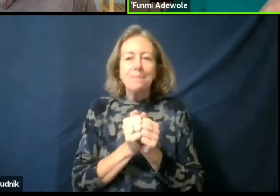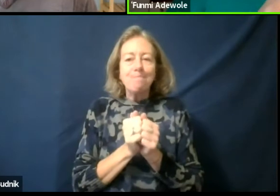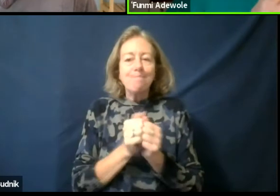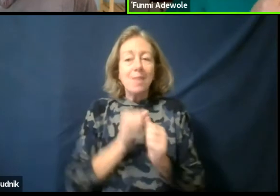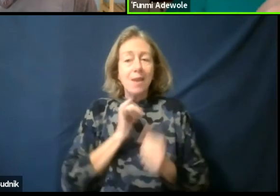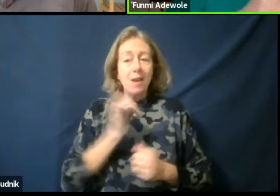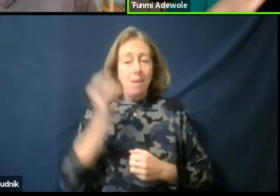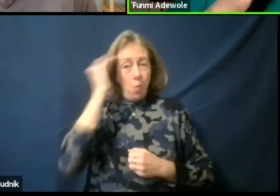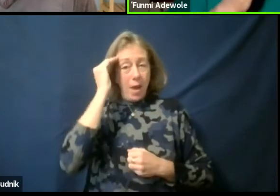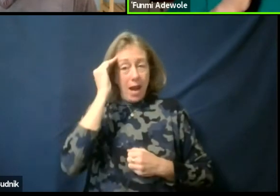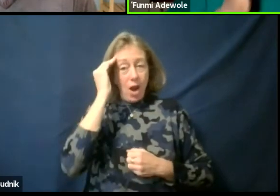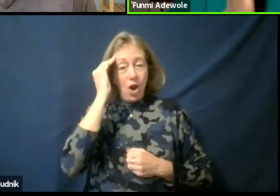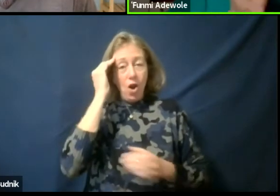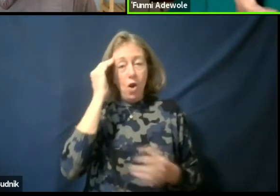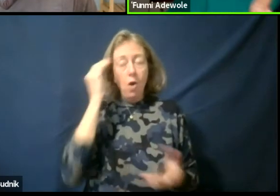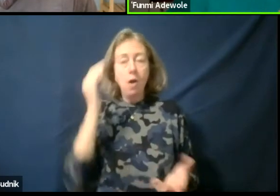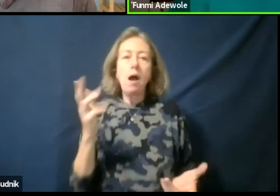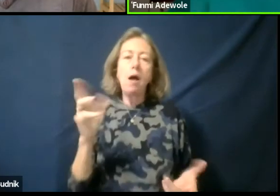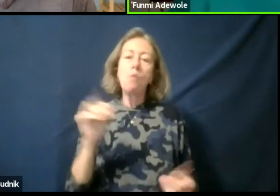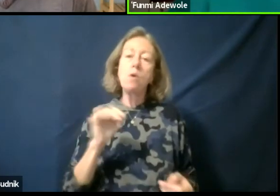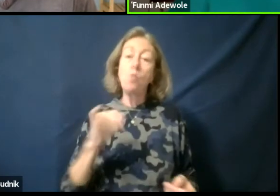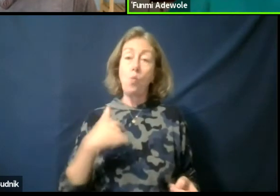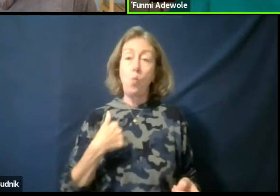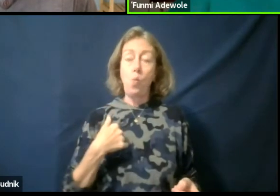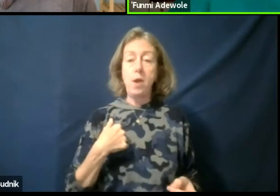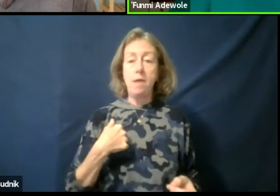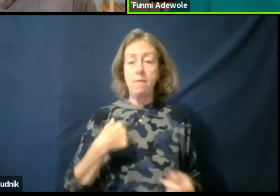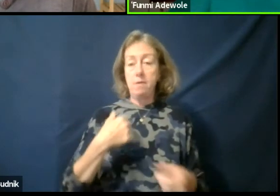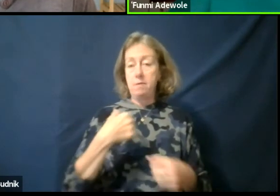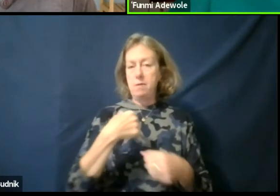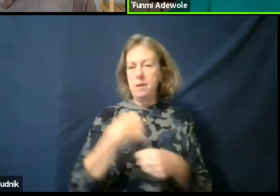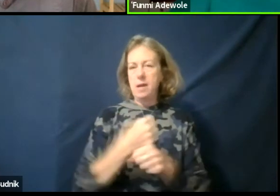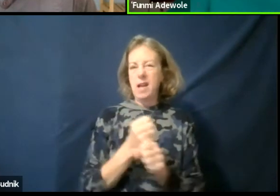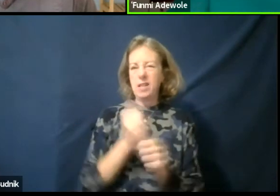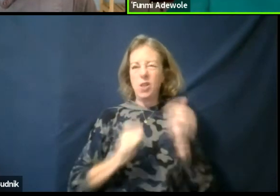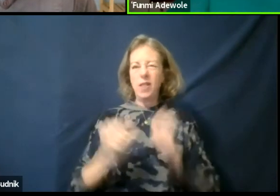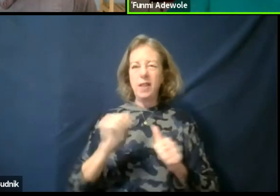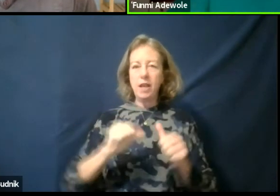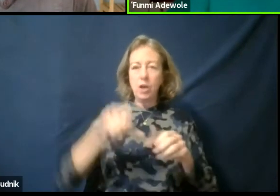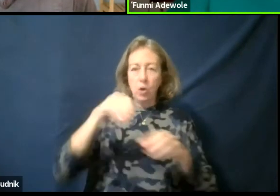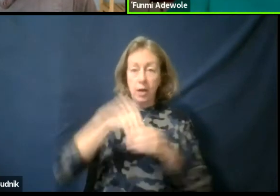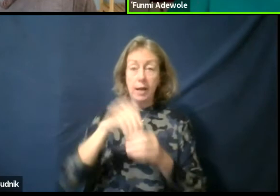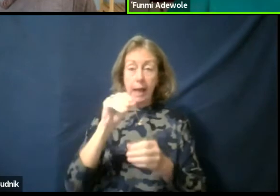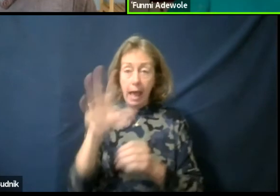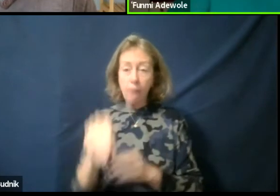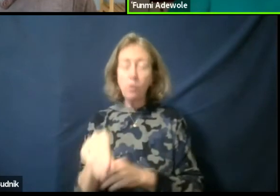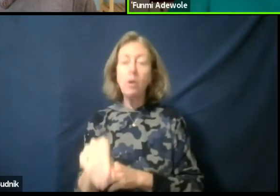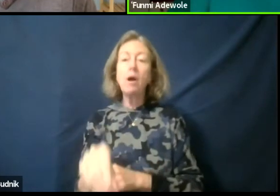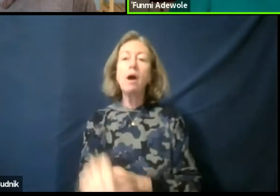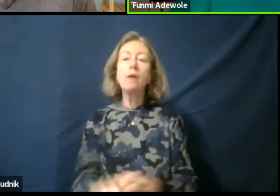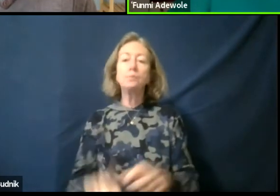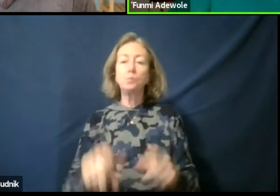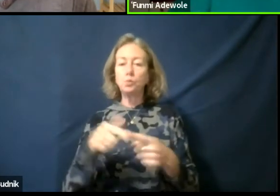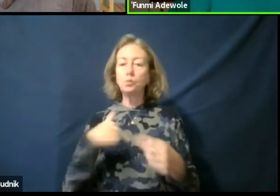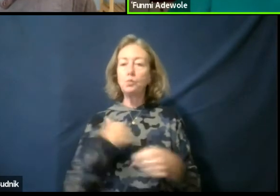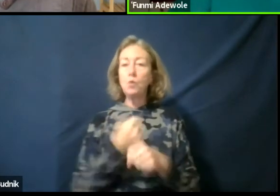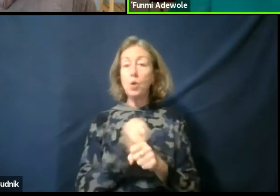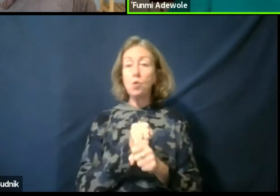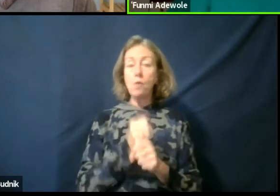I mean the way we have constituted theater, within Africa, when we create theater great, we have theater courses.